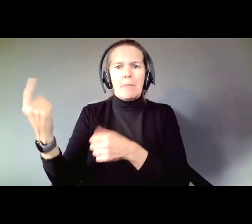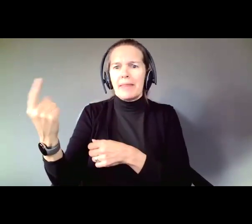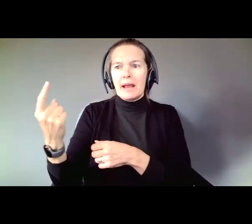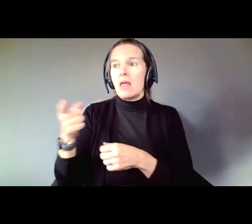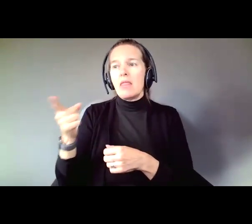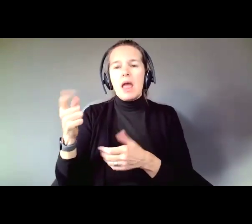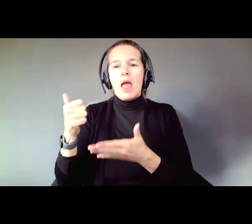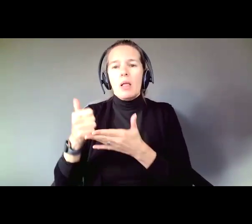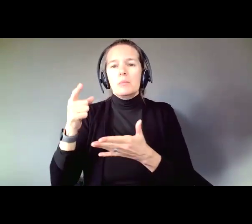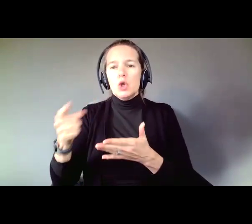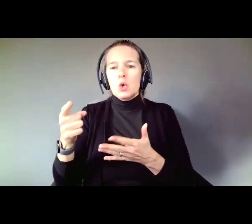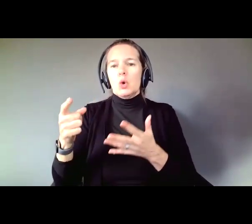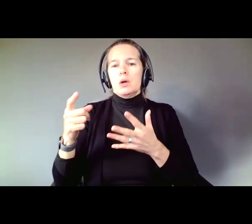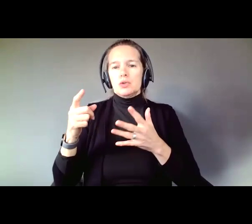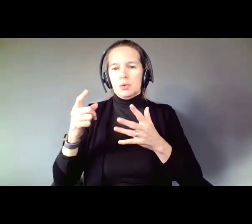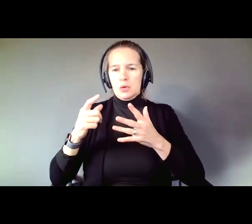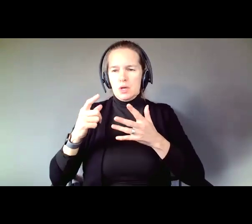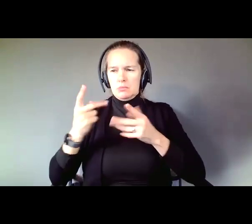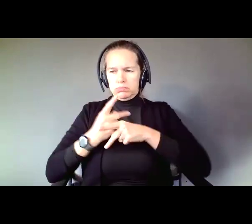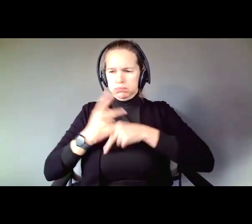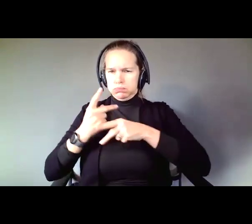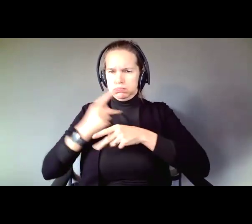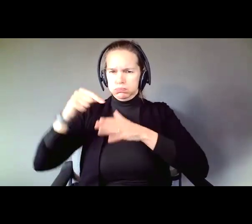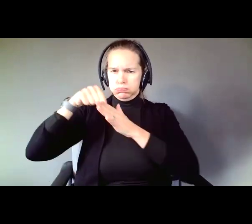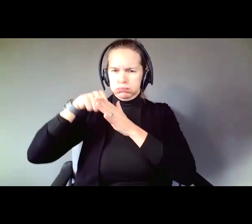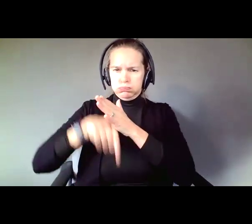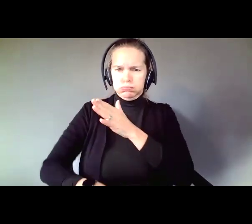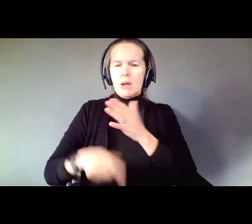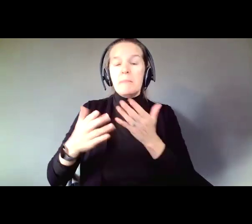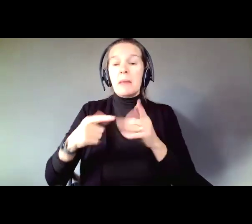And see the forest for the trees. They help you do a pro or con list,